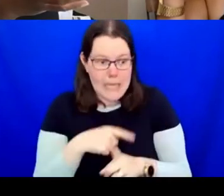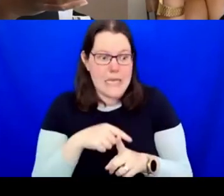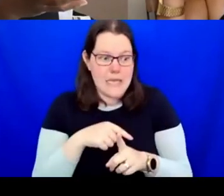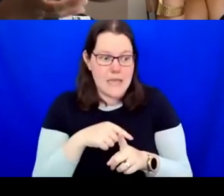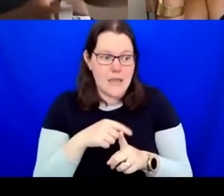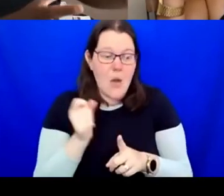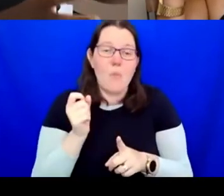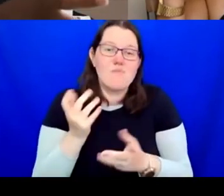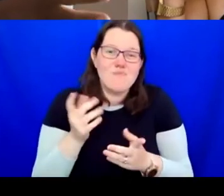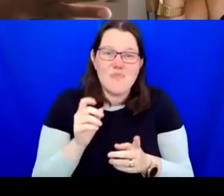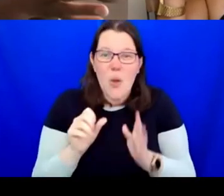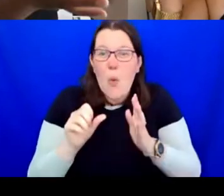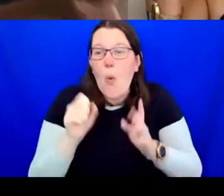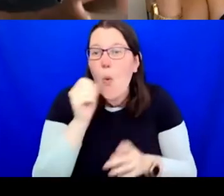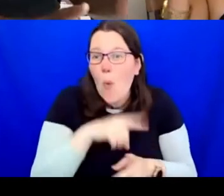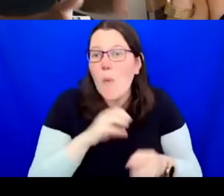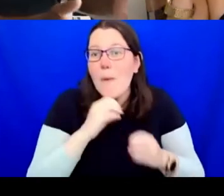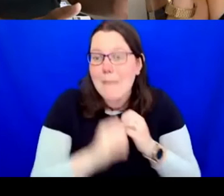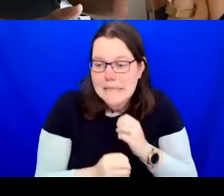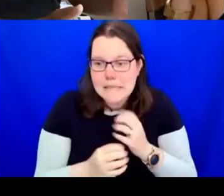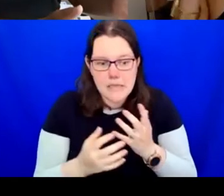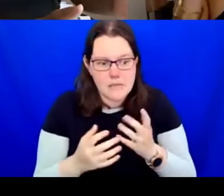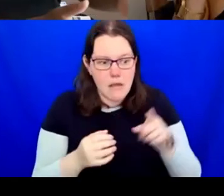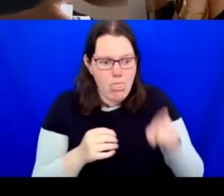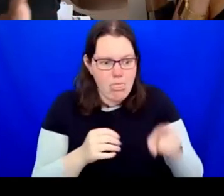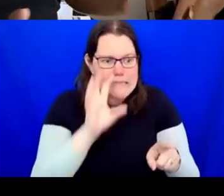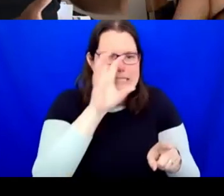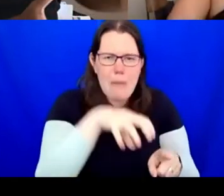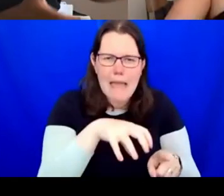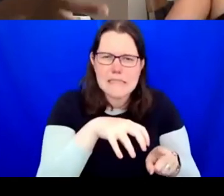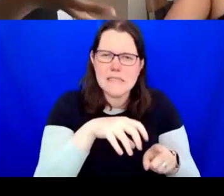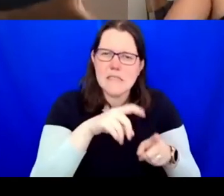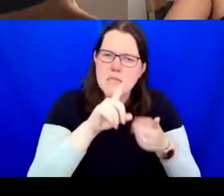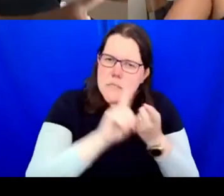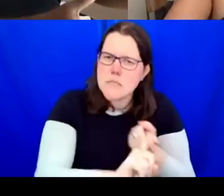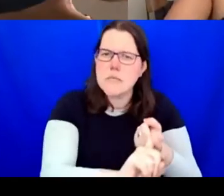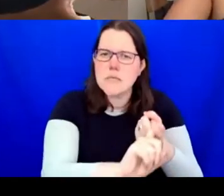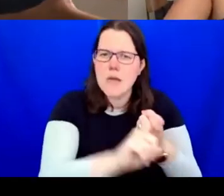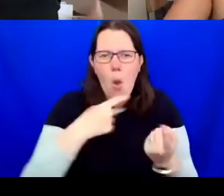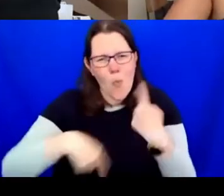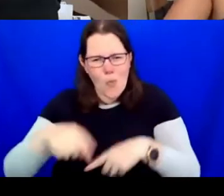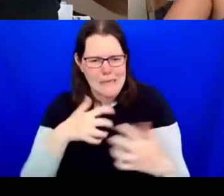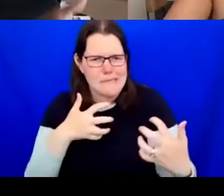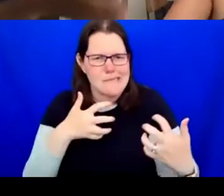how do we function in such a rigid space? Can the change enable us or